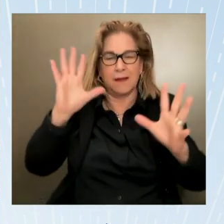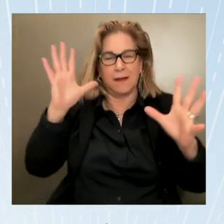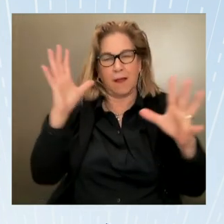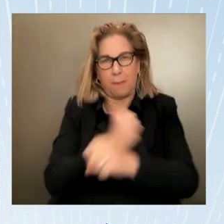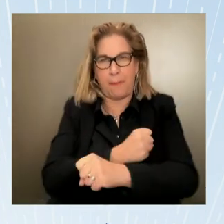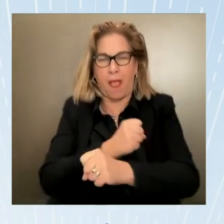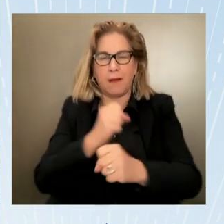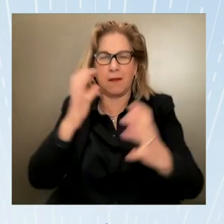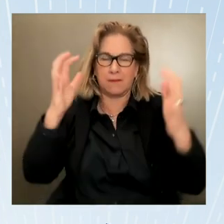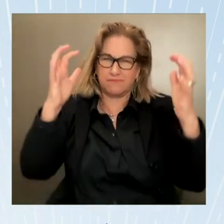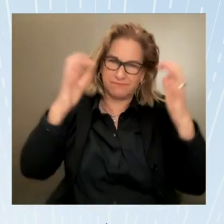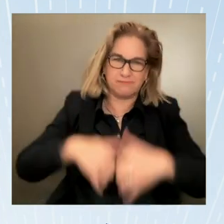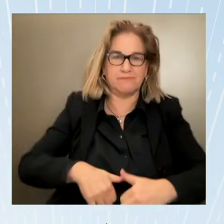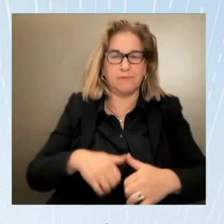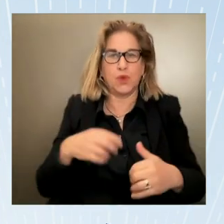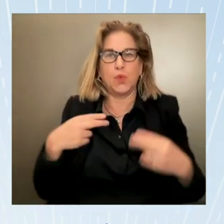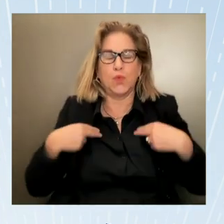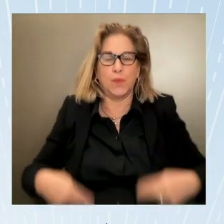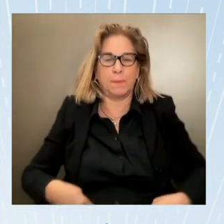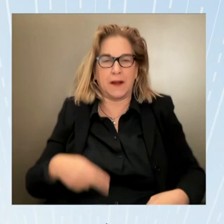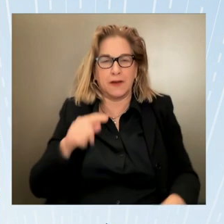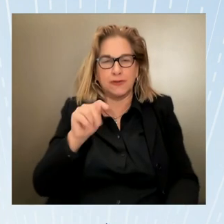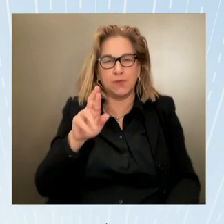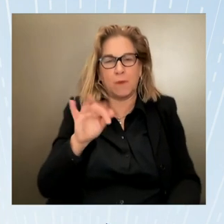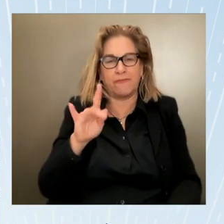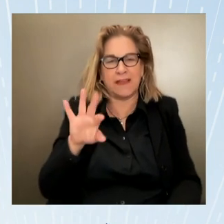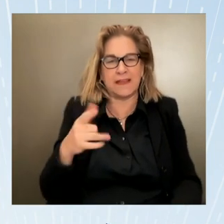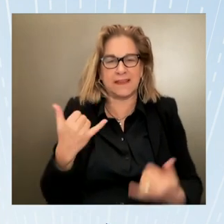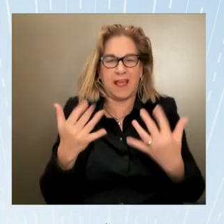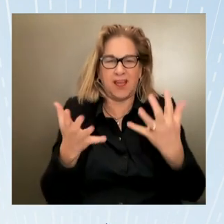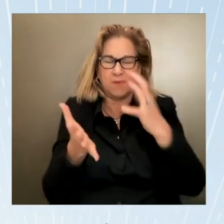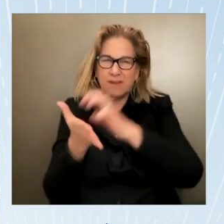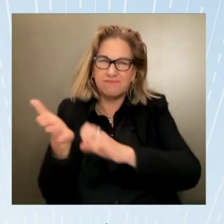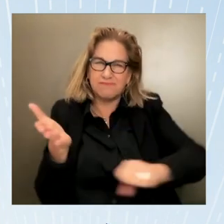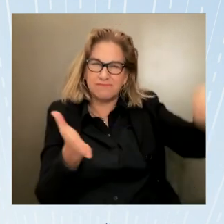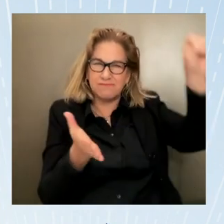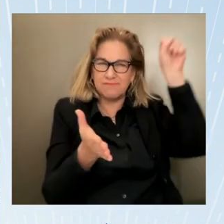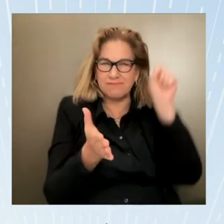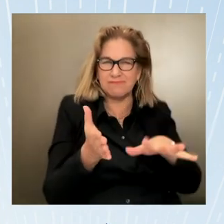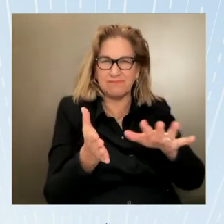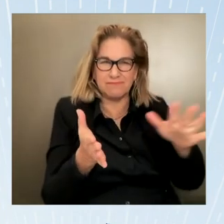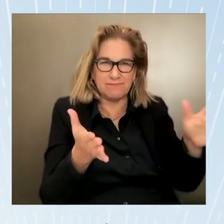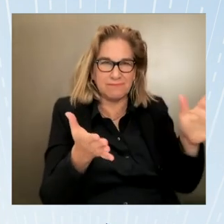document as a guide and you heard Liz address this we've made real progress toward holding